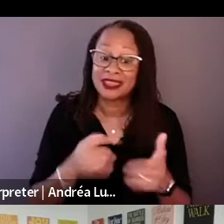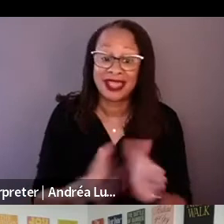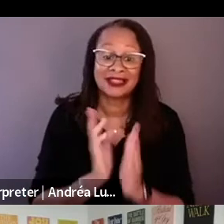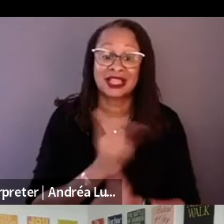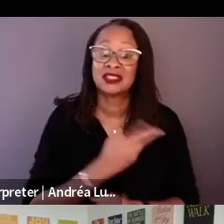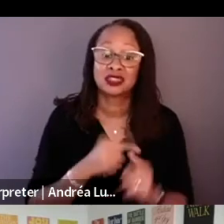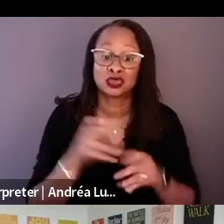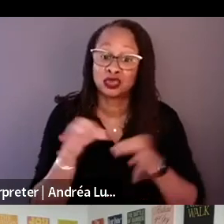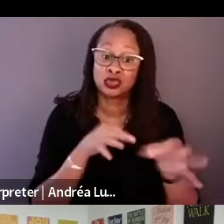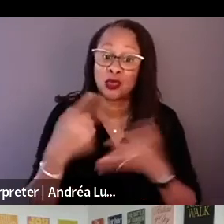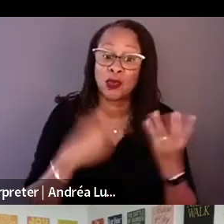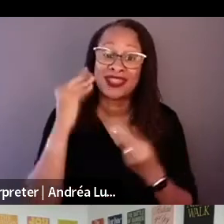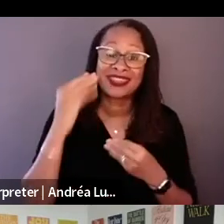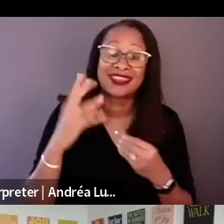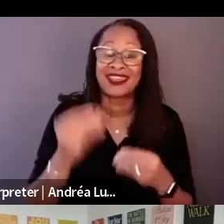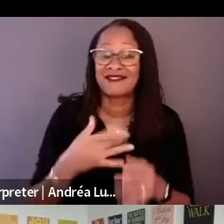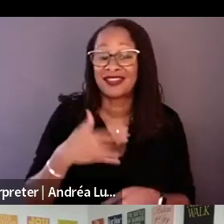not helping us 20 get to what we wanted.